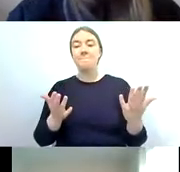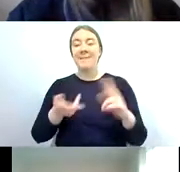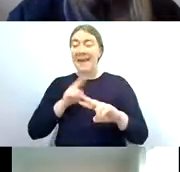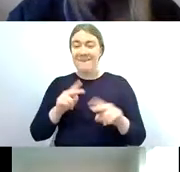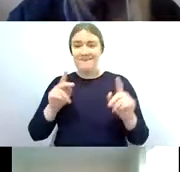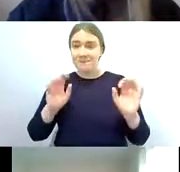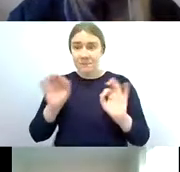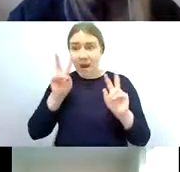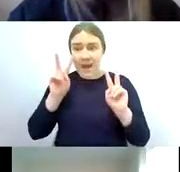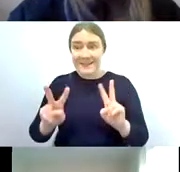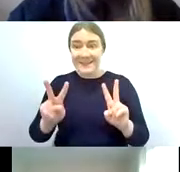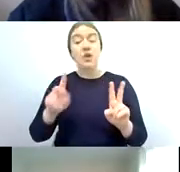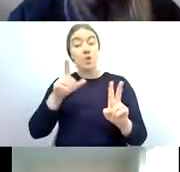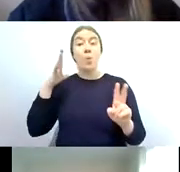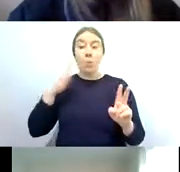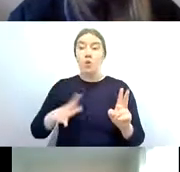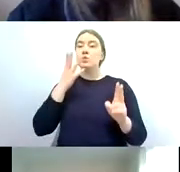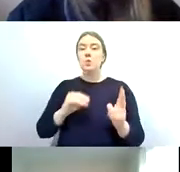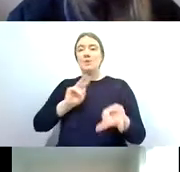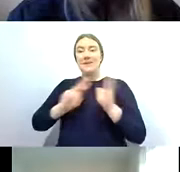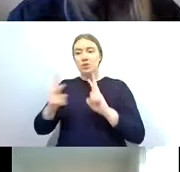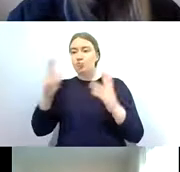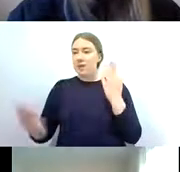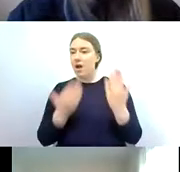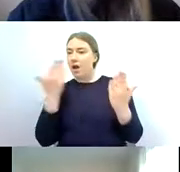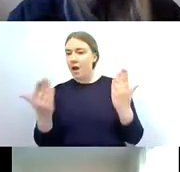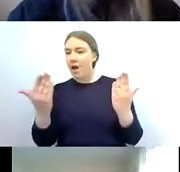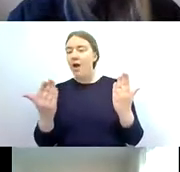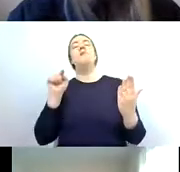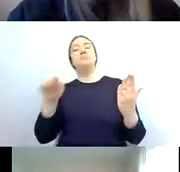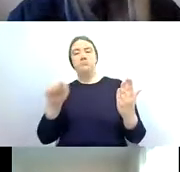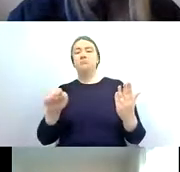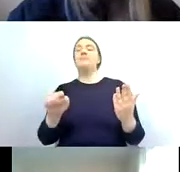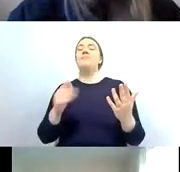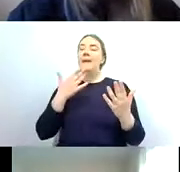and you would like to make use of british sign language please follow the following instructions